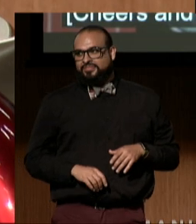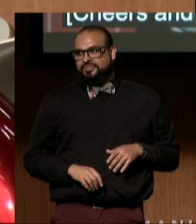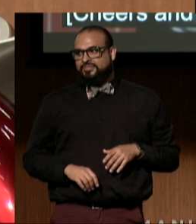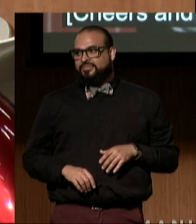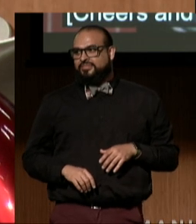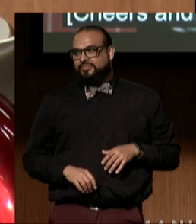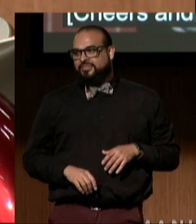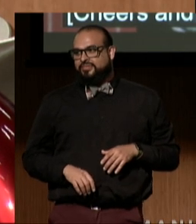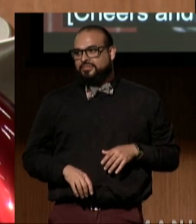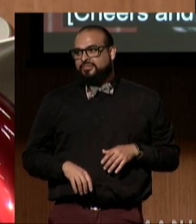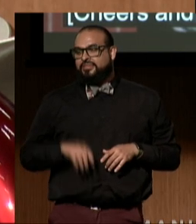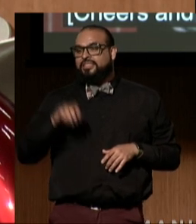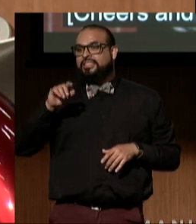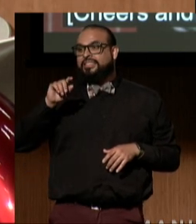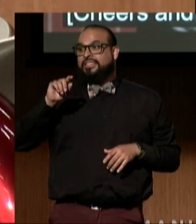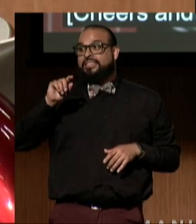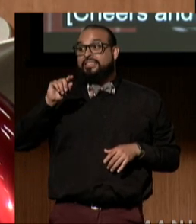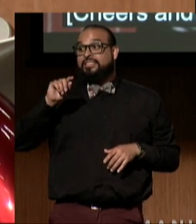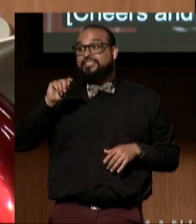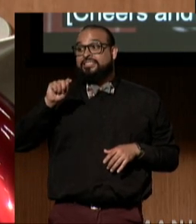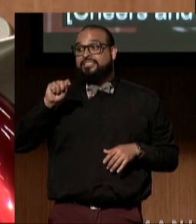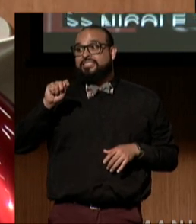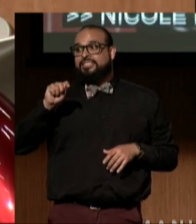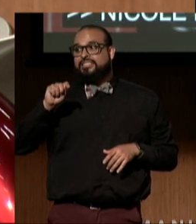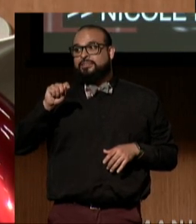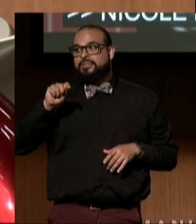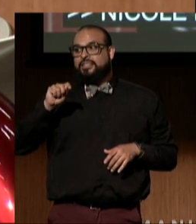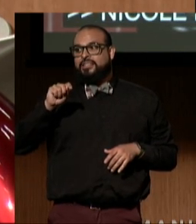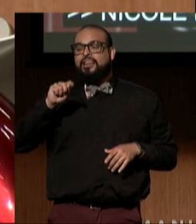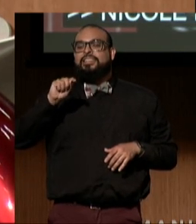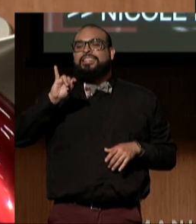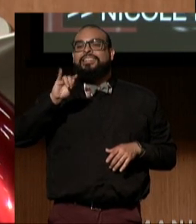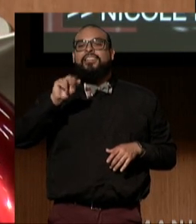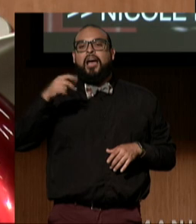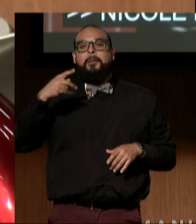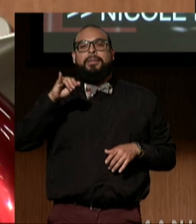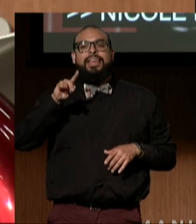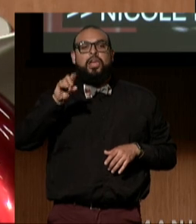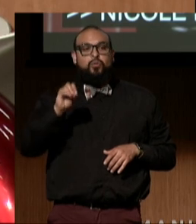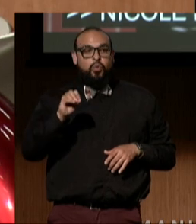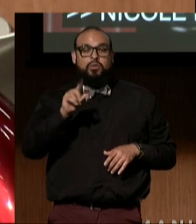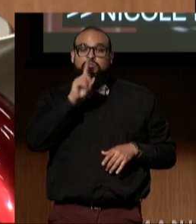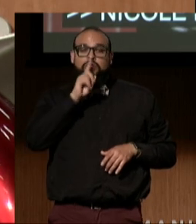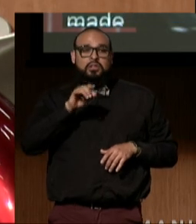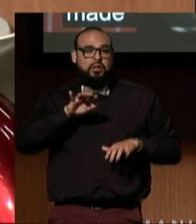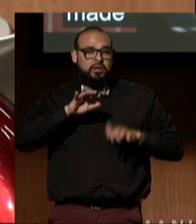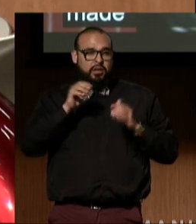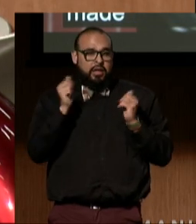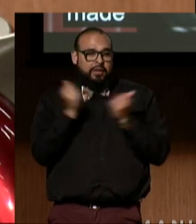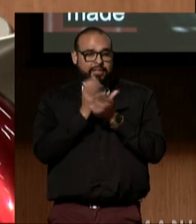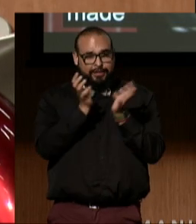And Tina Pinedo, who really made all of the details work. Thank you, Tina.